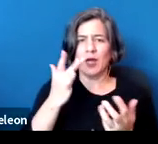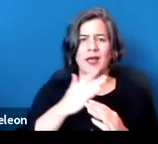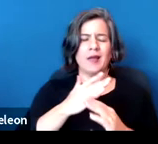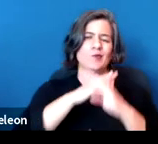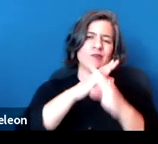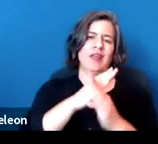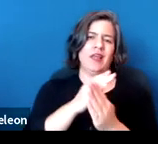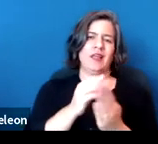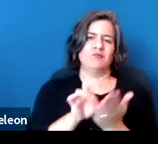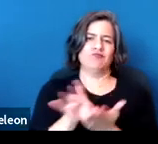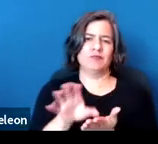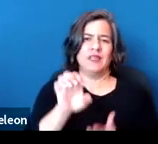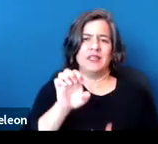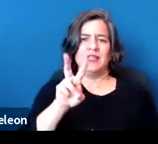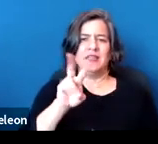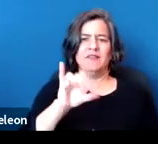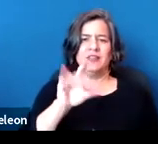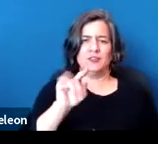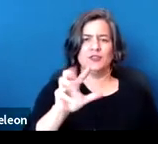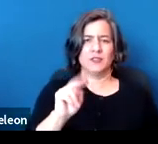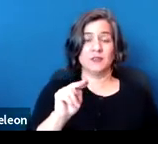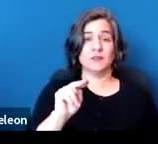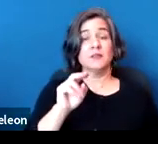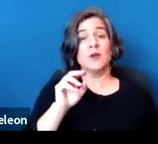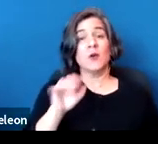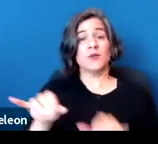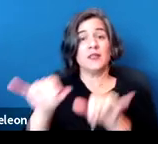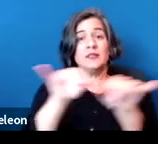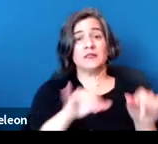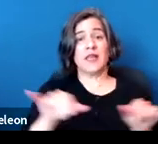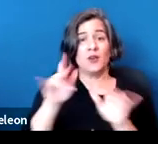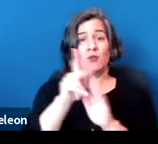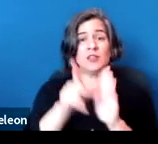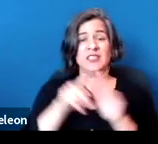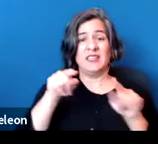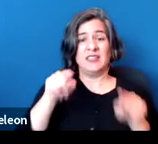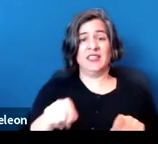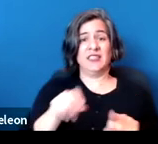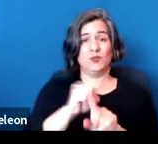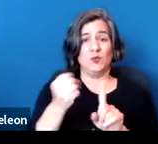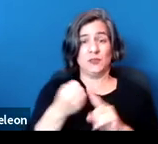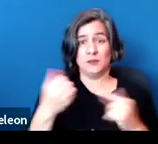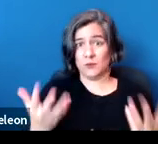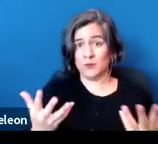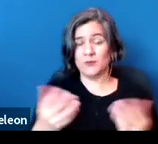So in this context, the standard policy might be that a tenant has 30 days